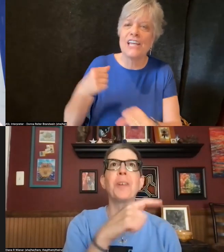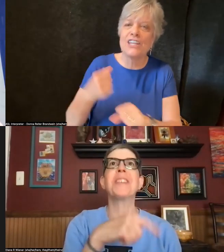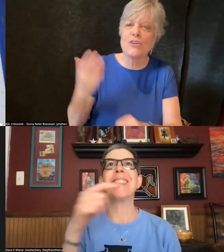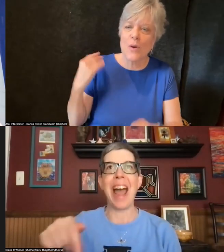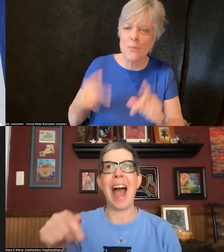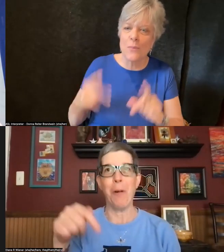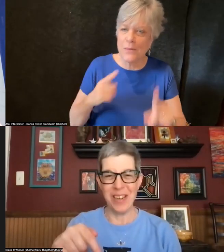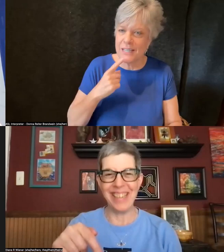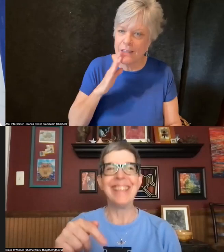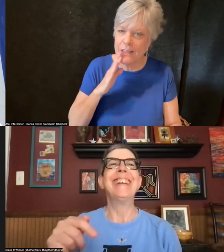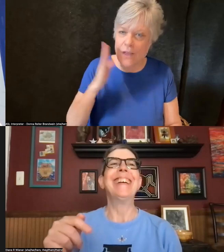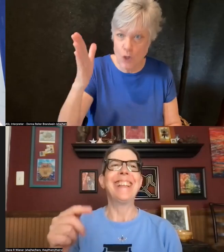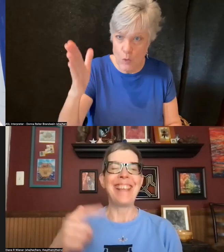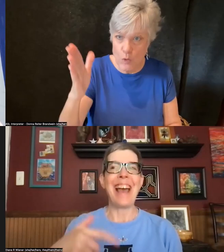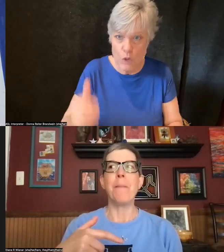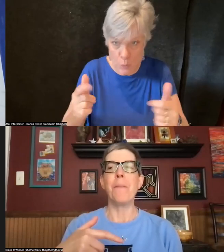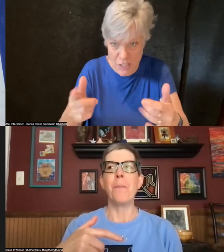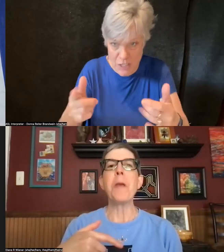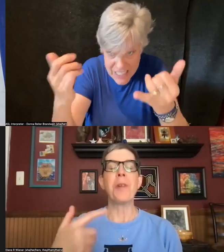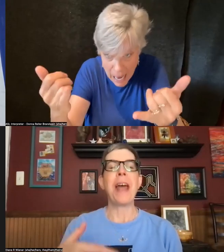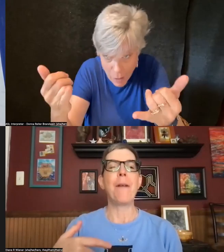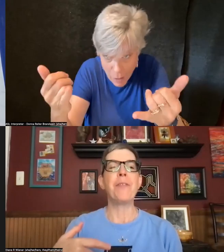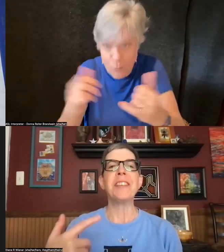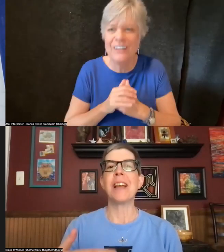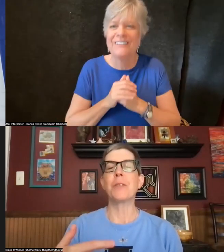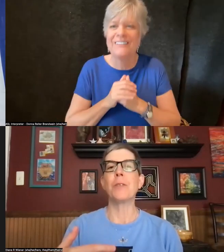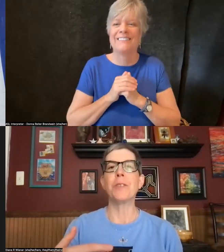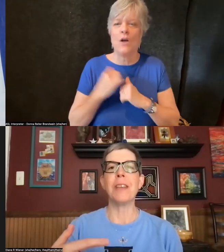which is now, that we would have these centers